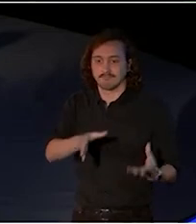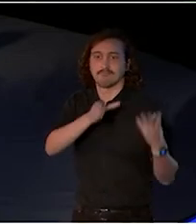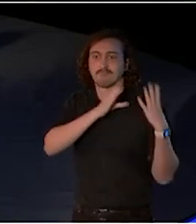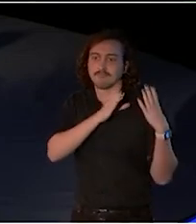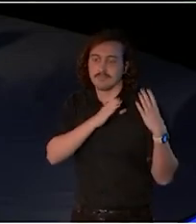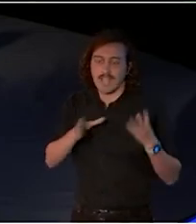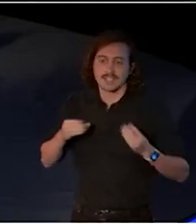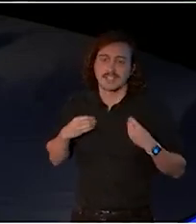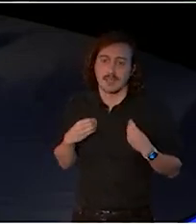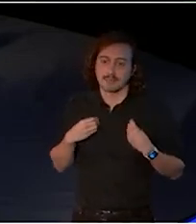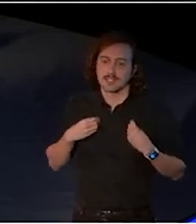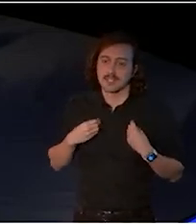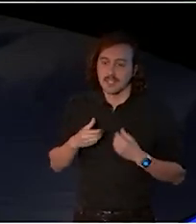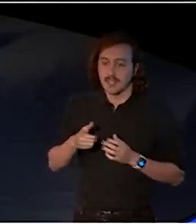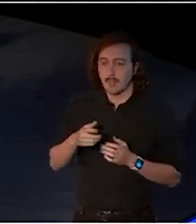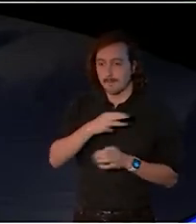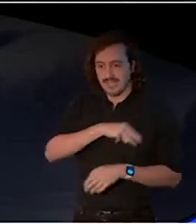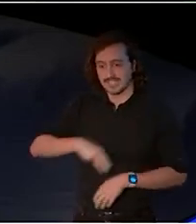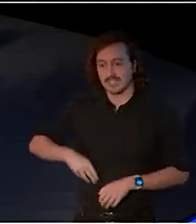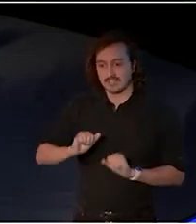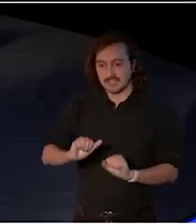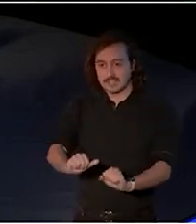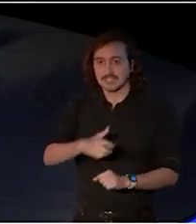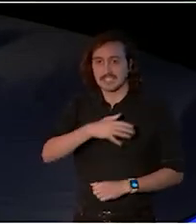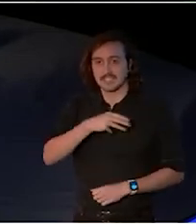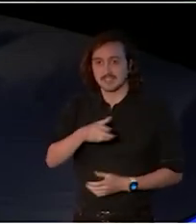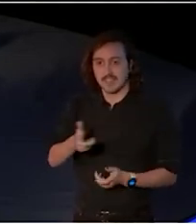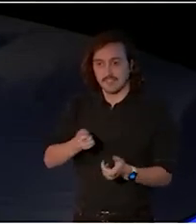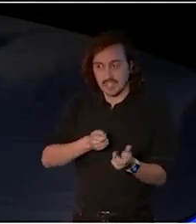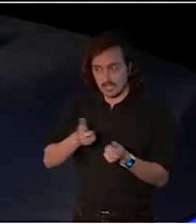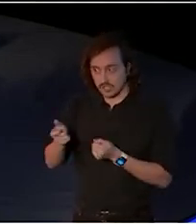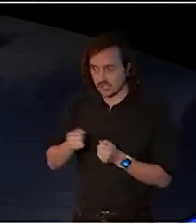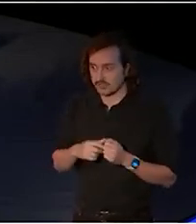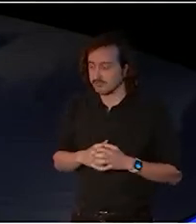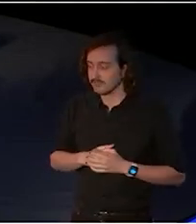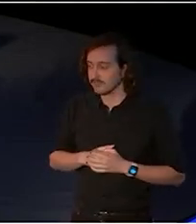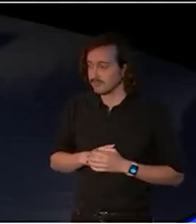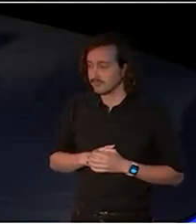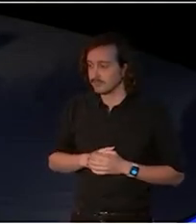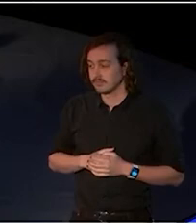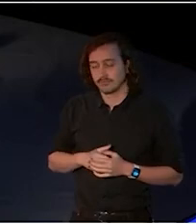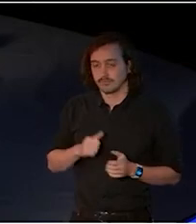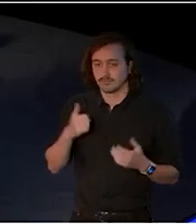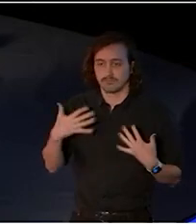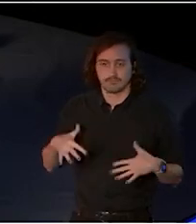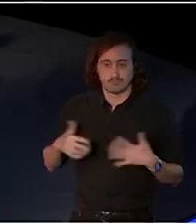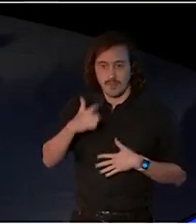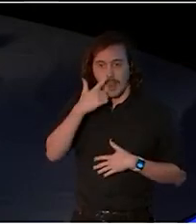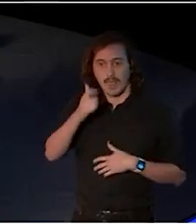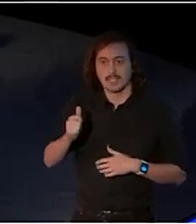We are so fortunate to have your experience, expertise and commitment to what is so important to our industry.